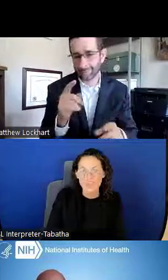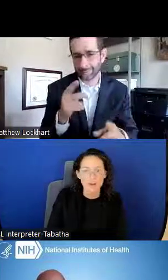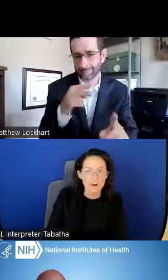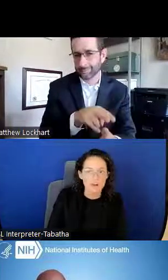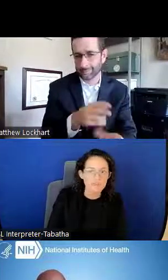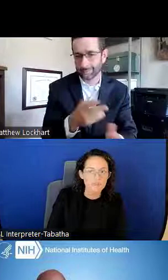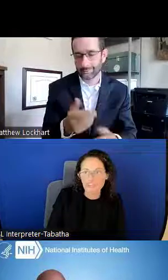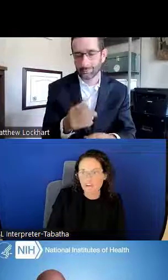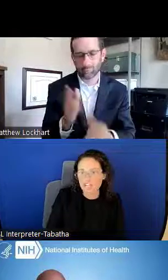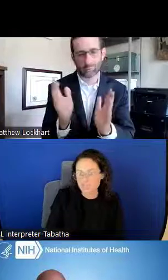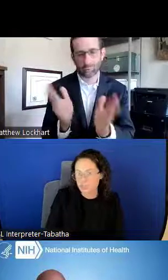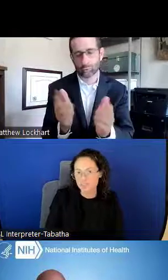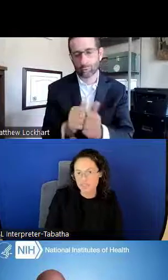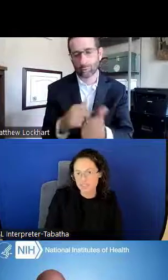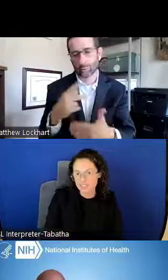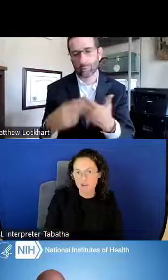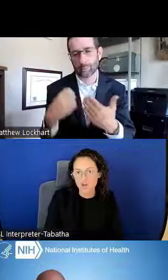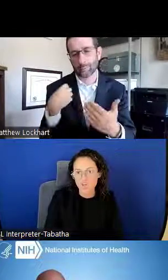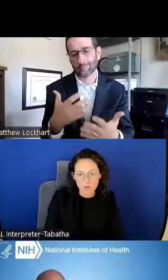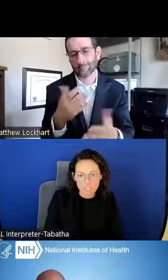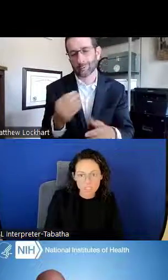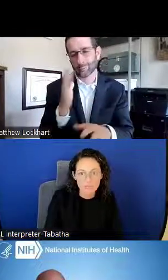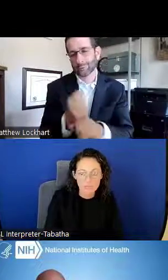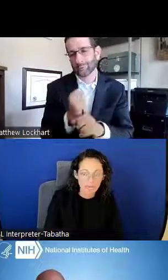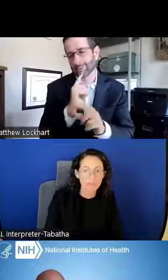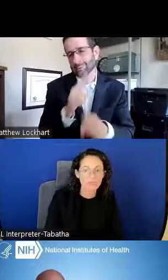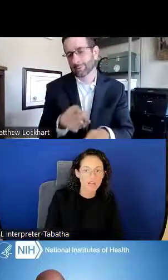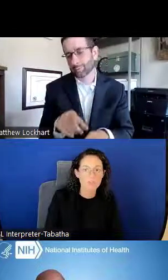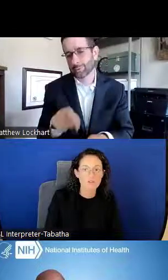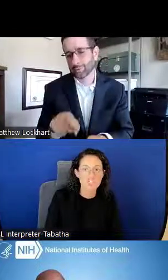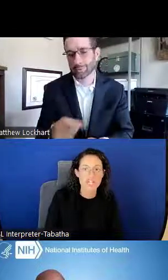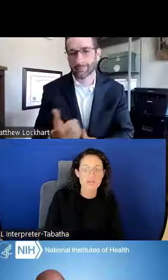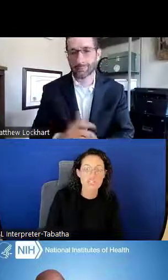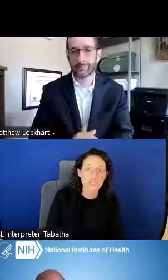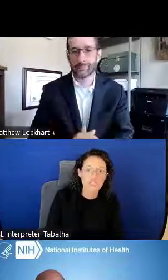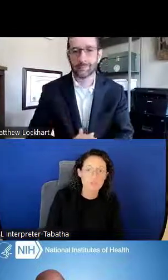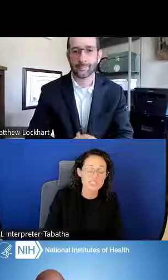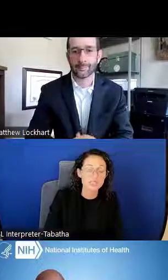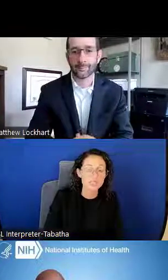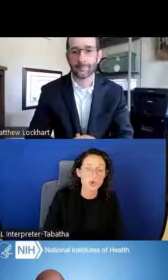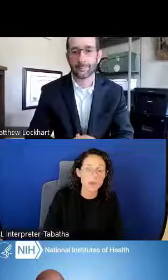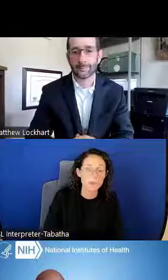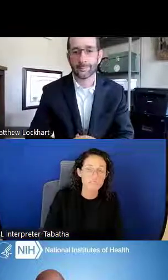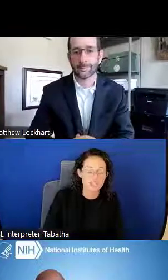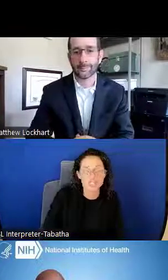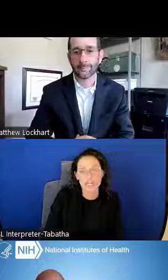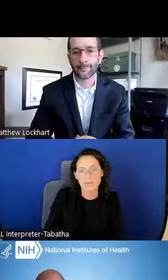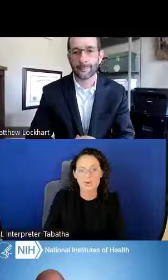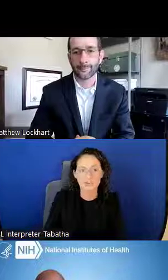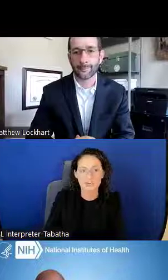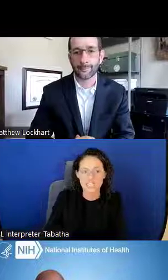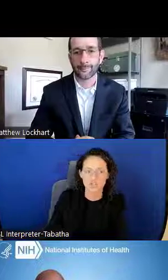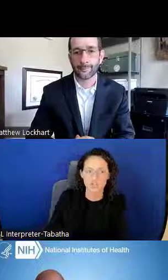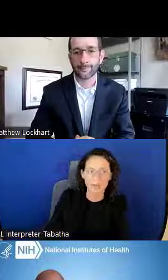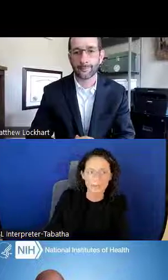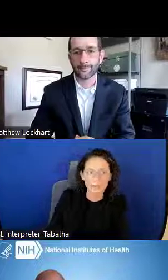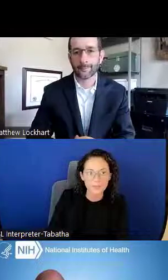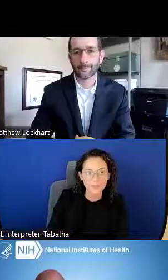There are various perspectives on that question, but I would recommend reaching out to your specific program officer and getting more information on that.